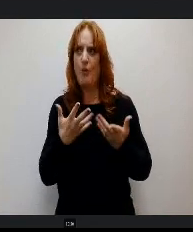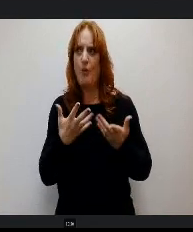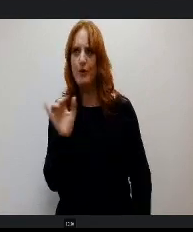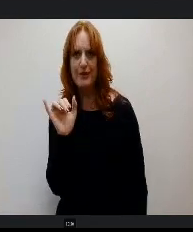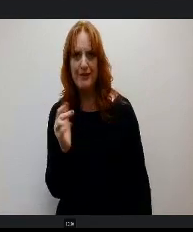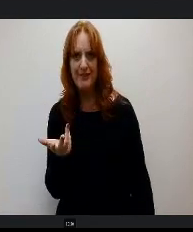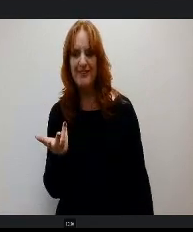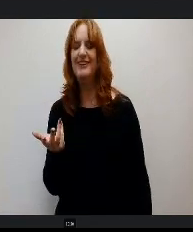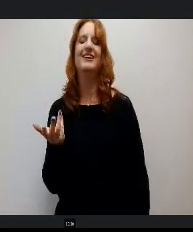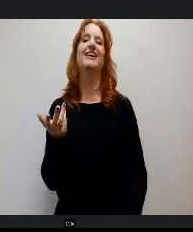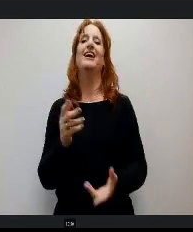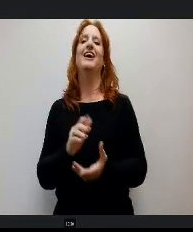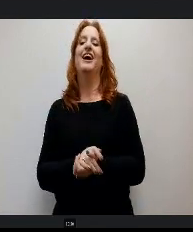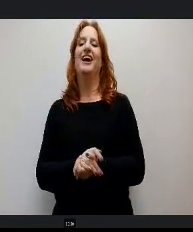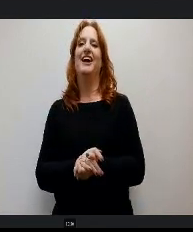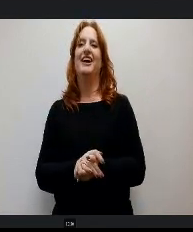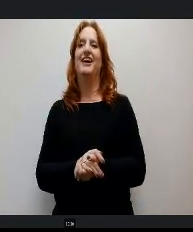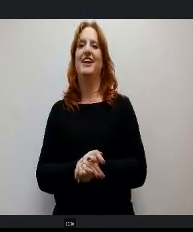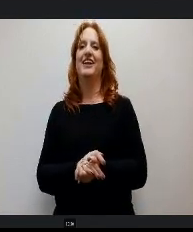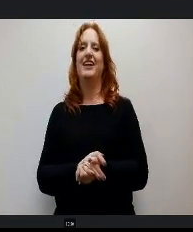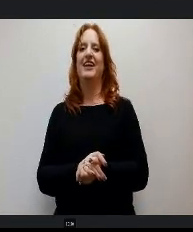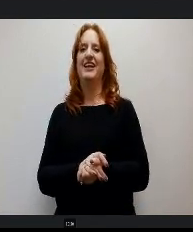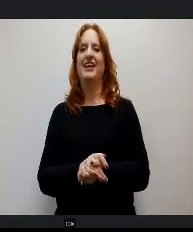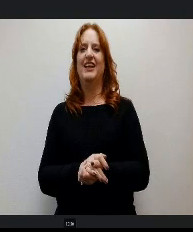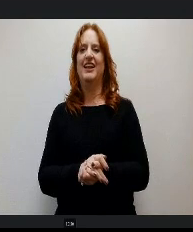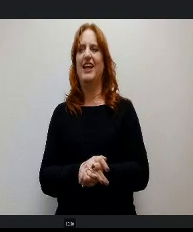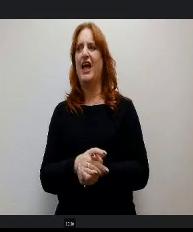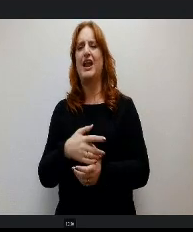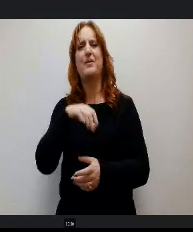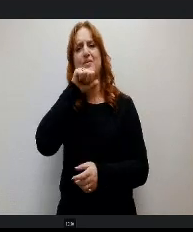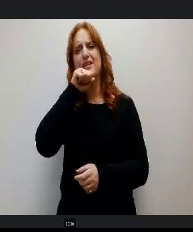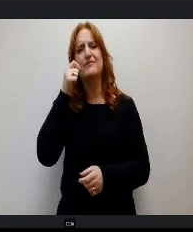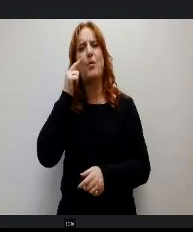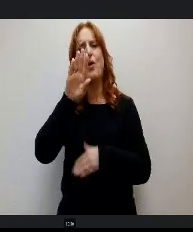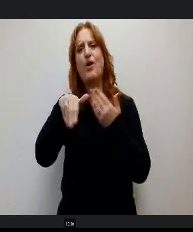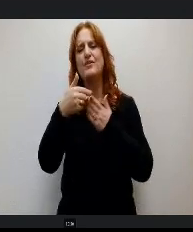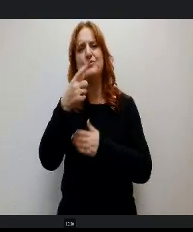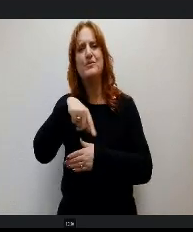And then? I would love all of you to think about cooking